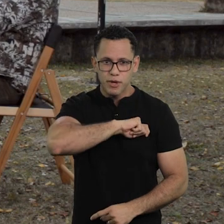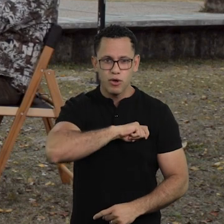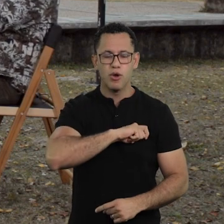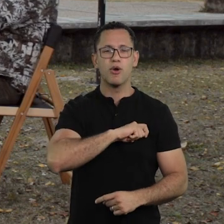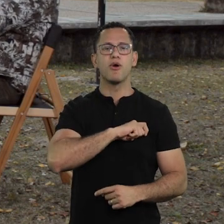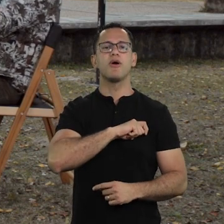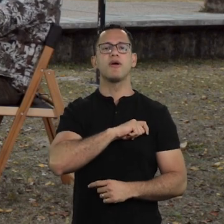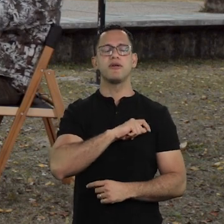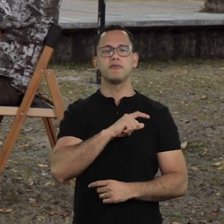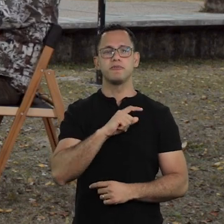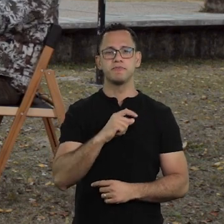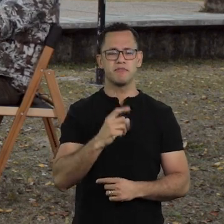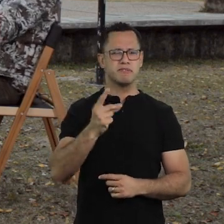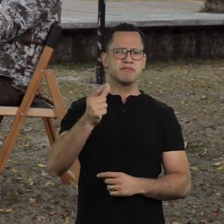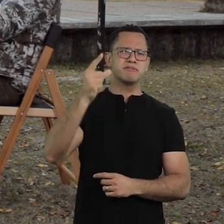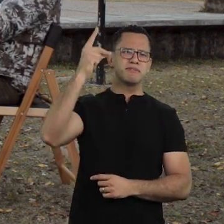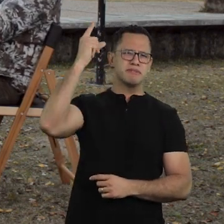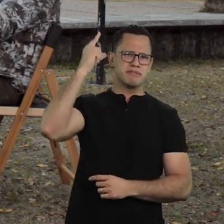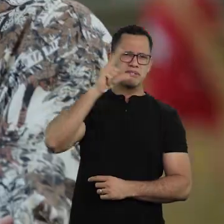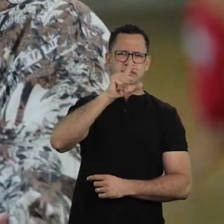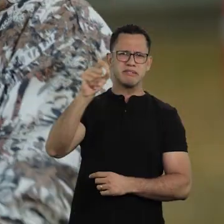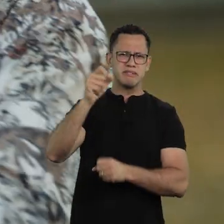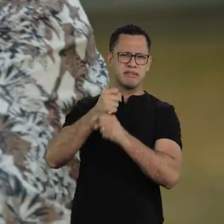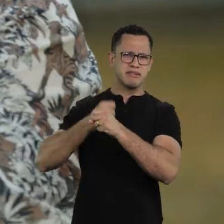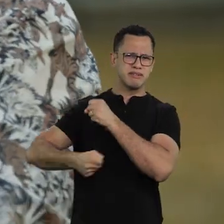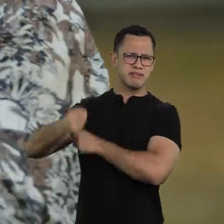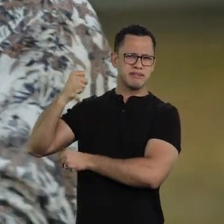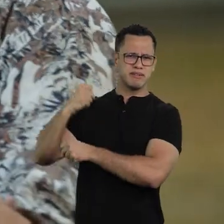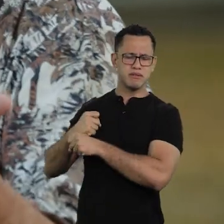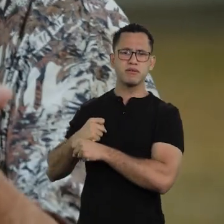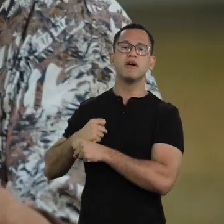in 1918, a hundred years ago, it changed...